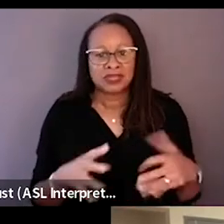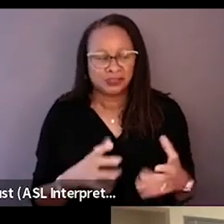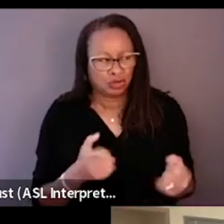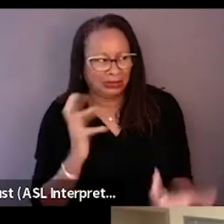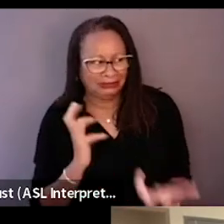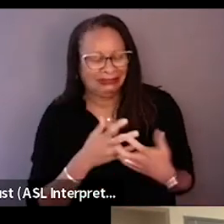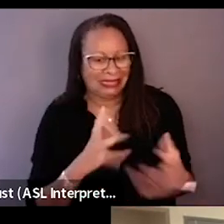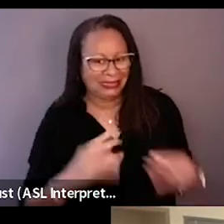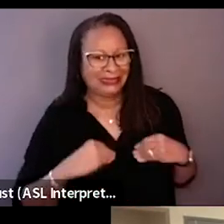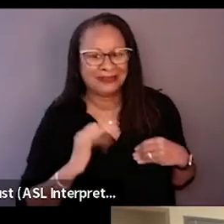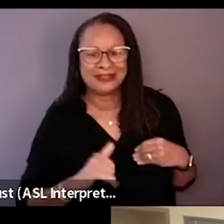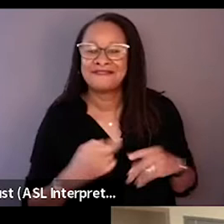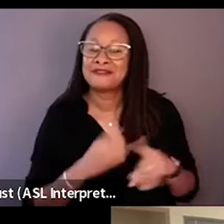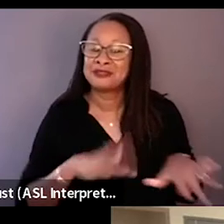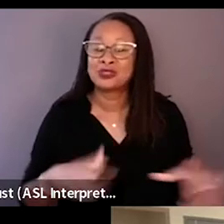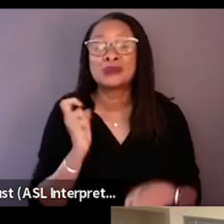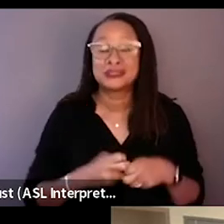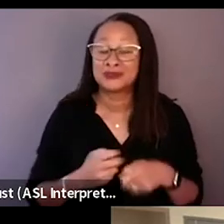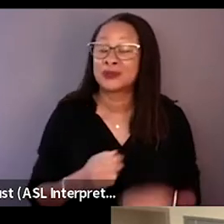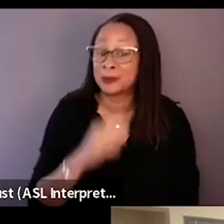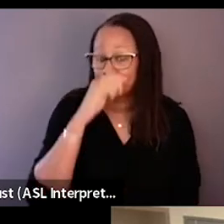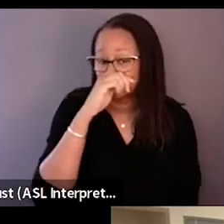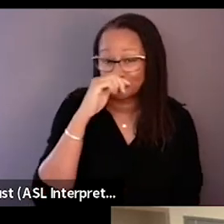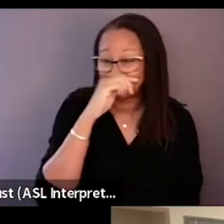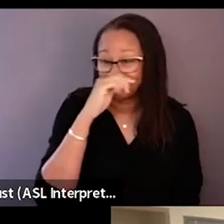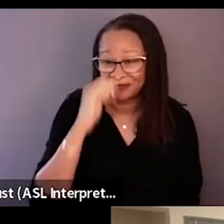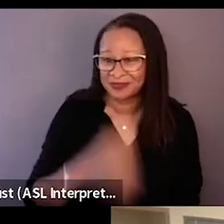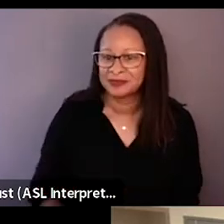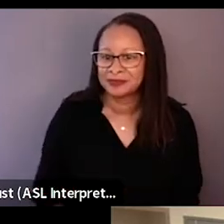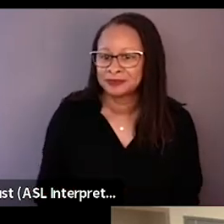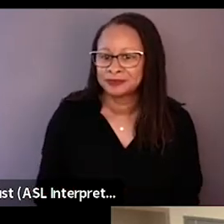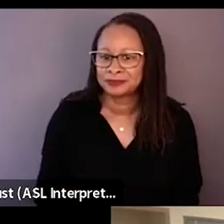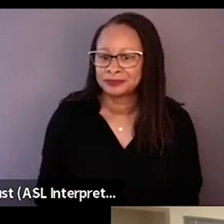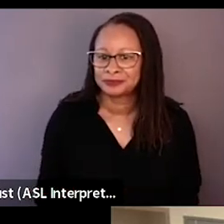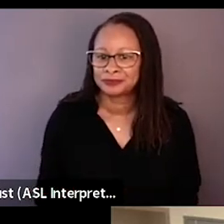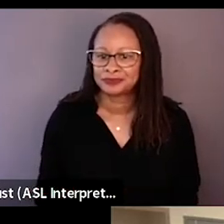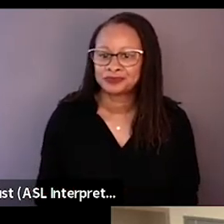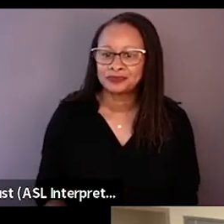I guess, you know, which way. So. And I would say that it was a little bit of a...